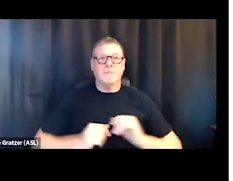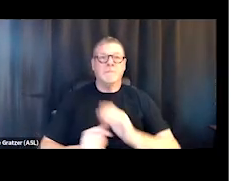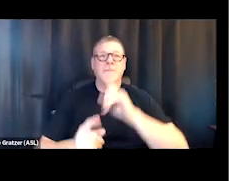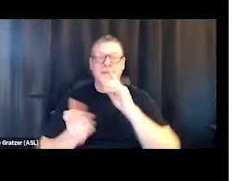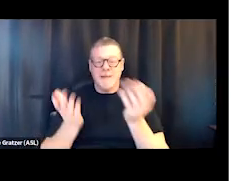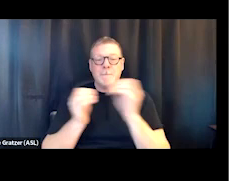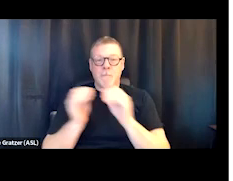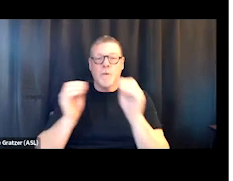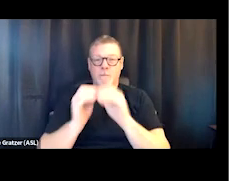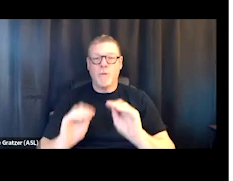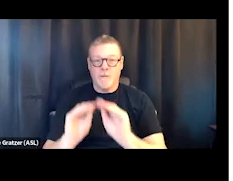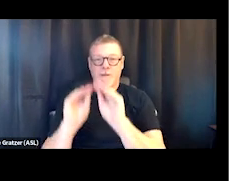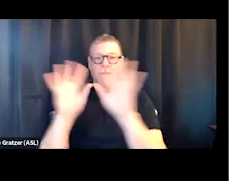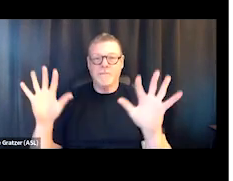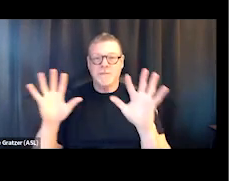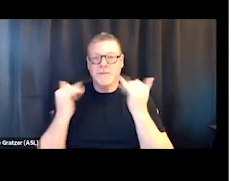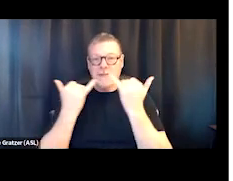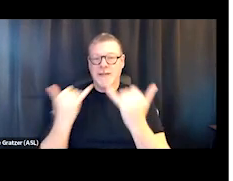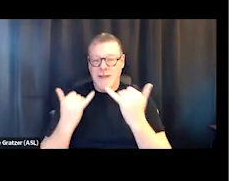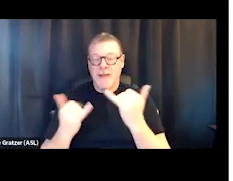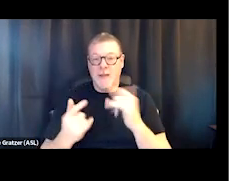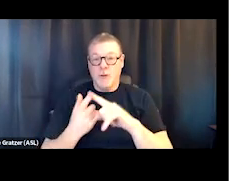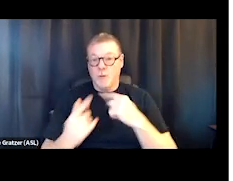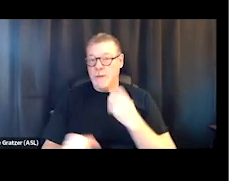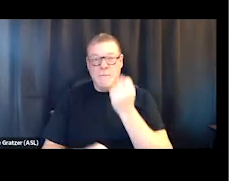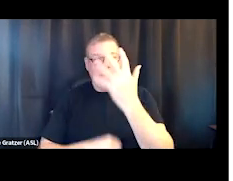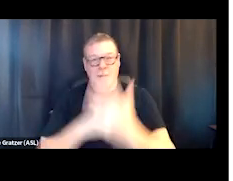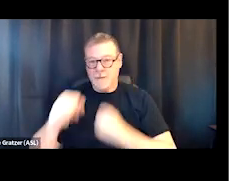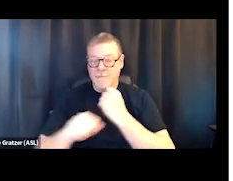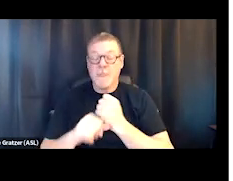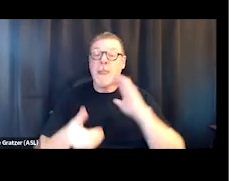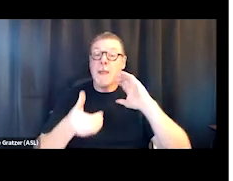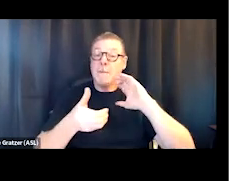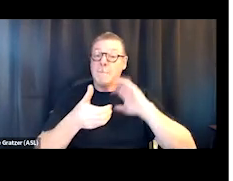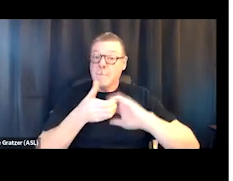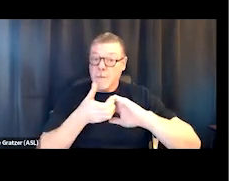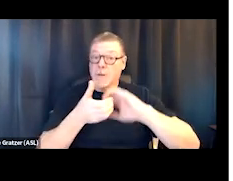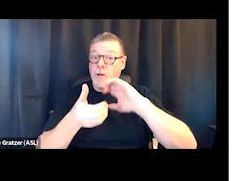over the years to me, that, you know, partnerships, ultimately it's about relationships.